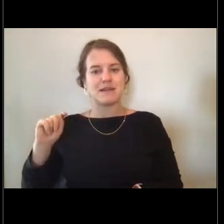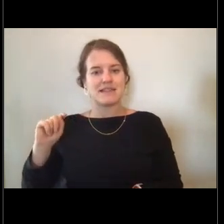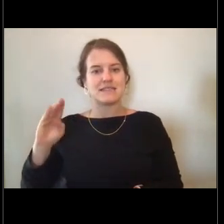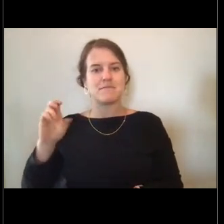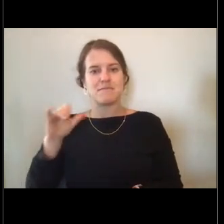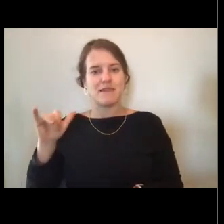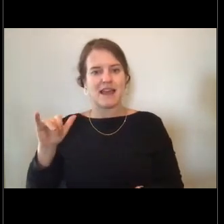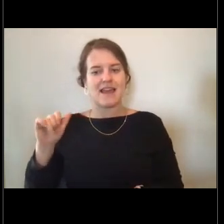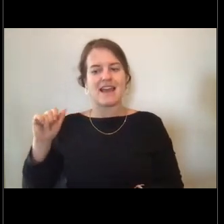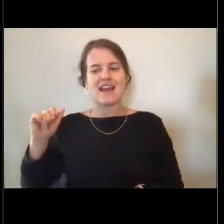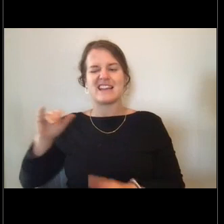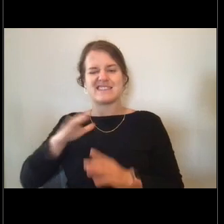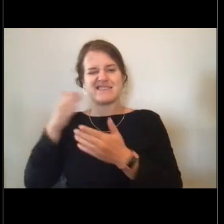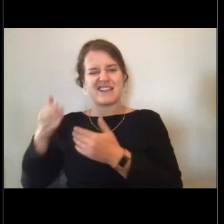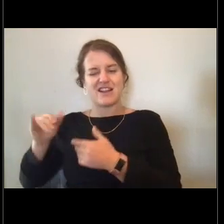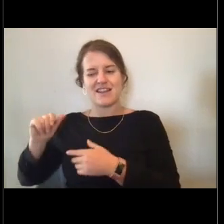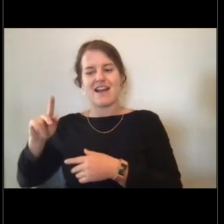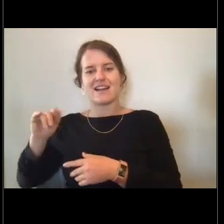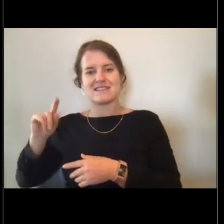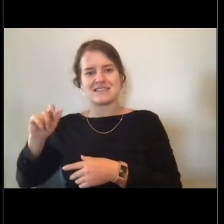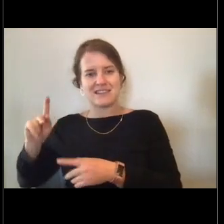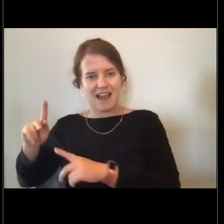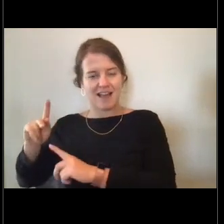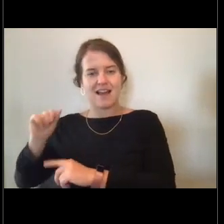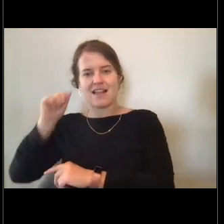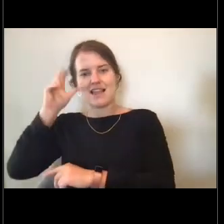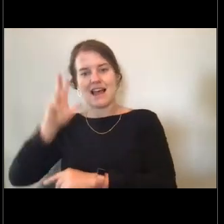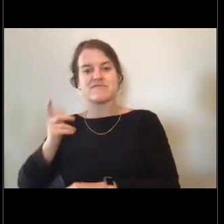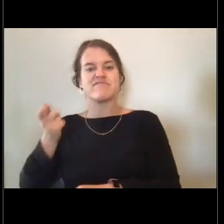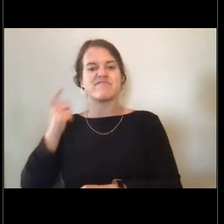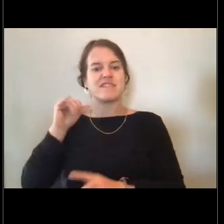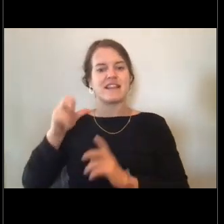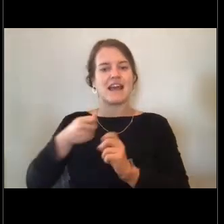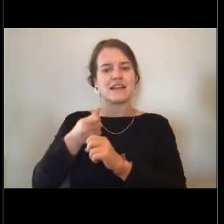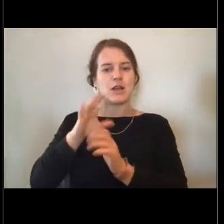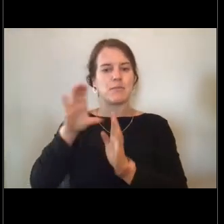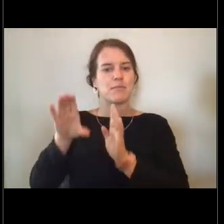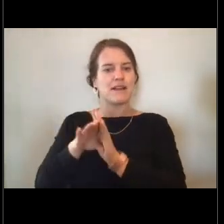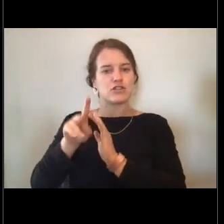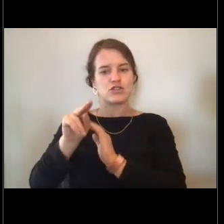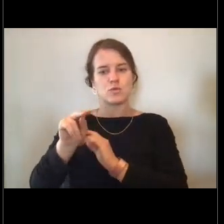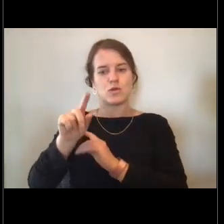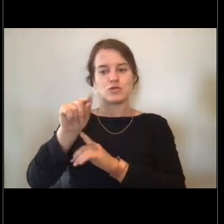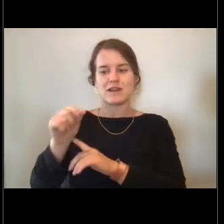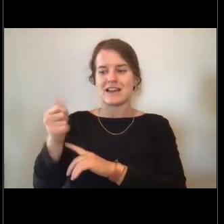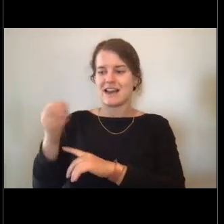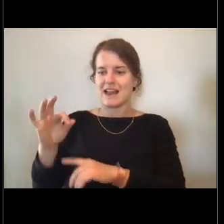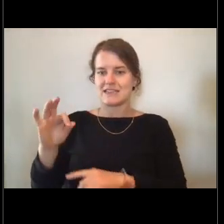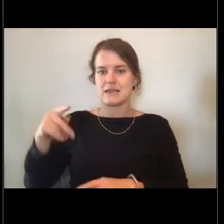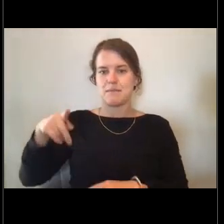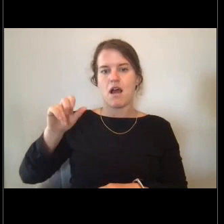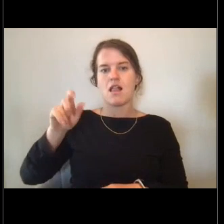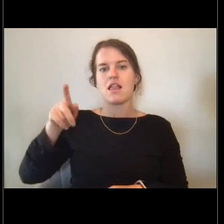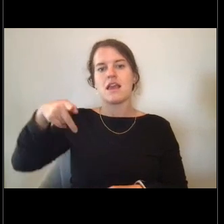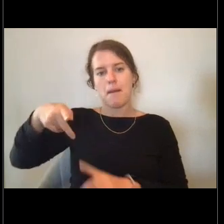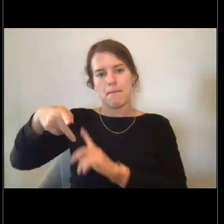And this picture I think was from the 2019 Pollock Survey. We had just finished and we were getting ready to